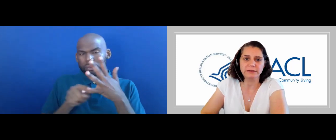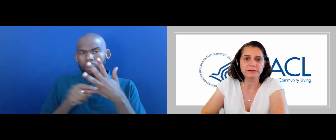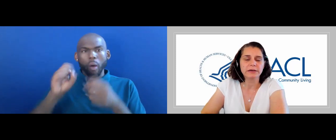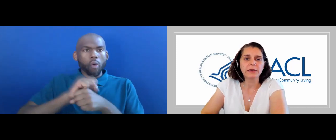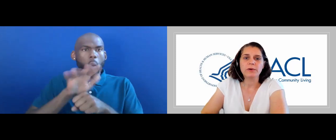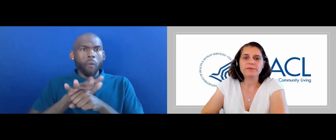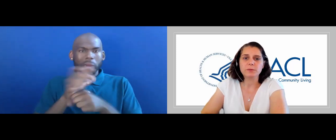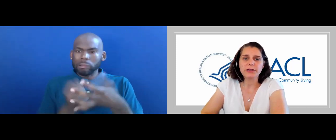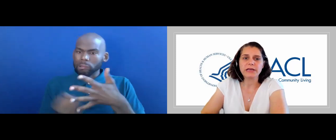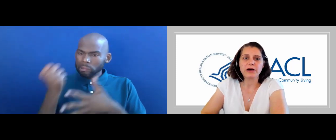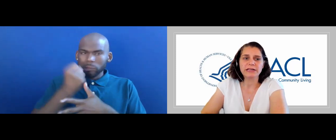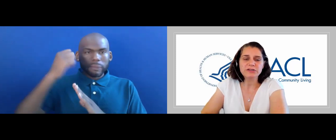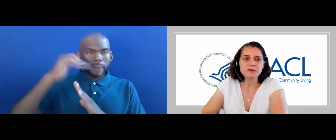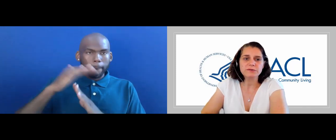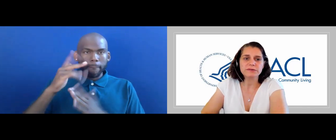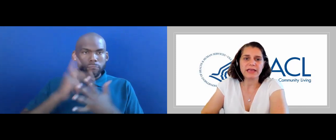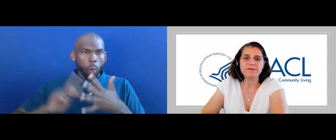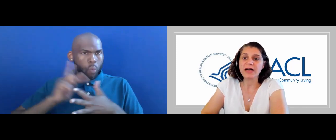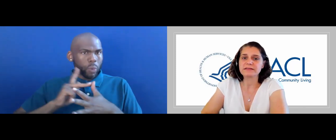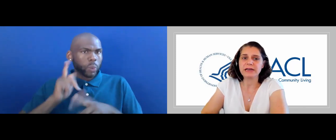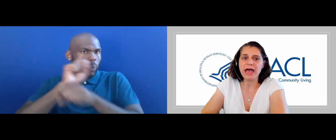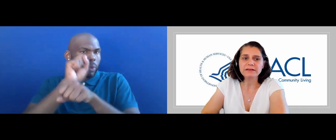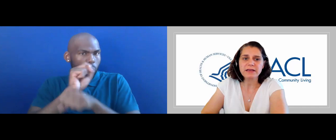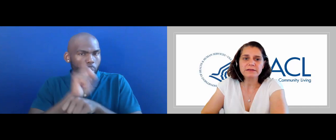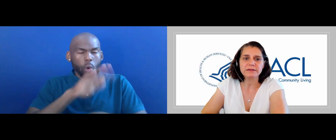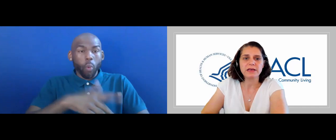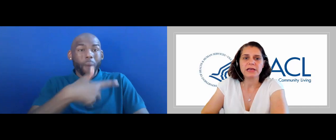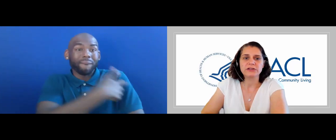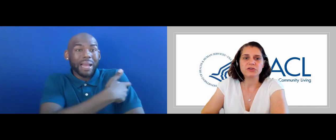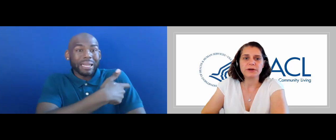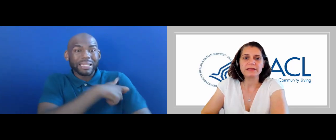WE HAVE BEEN WORKING ON ISSUES LIKE VACCINE ACCESS, ENSURING